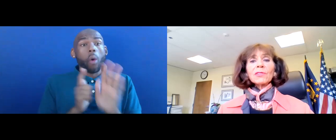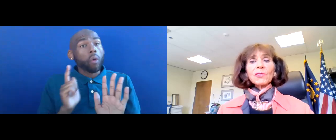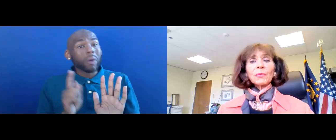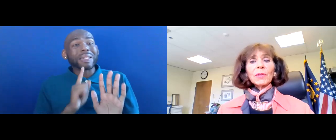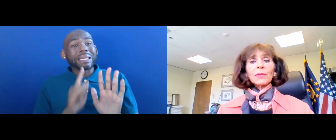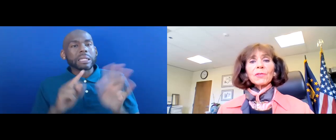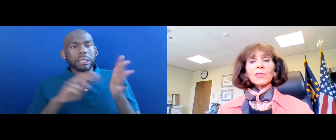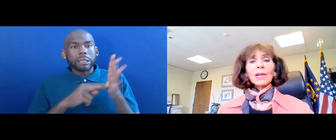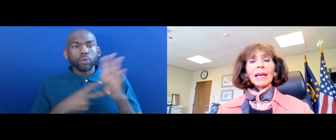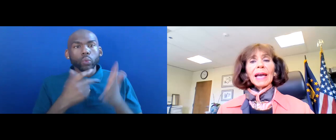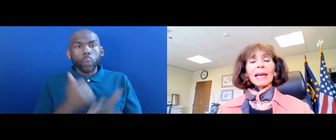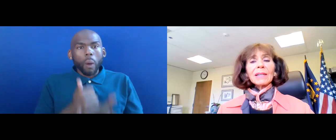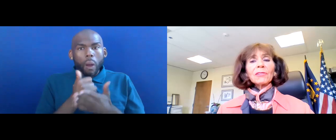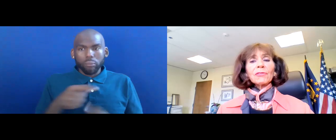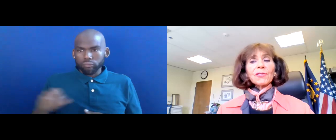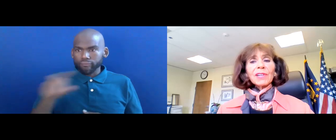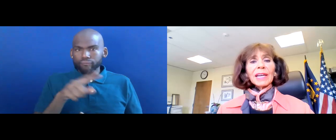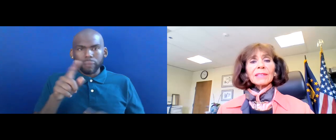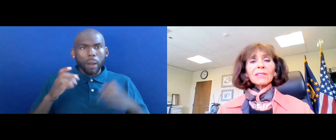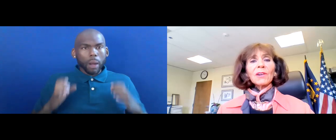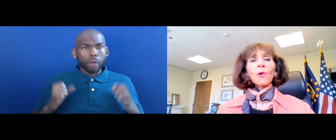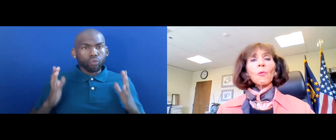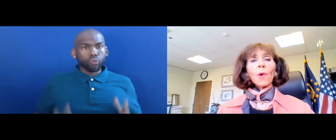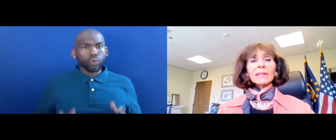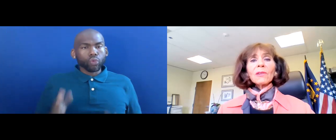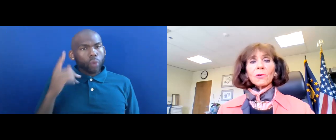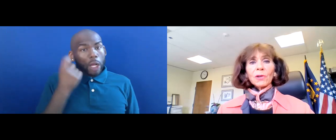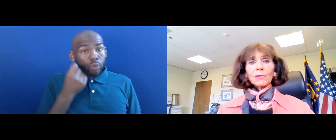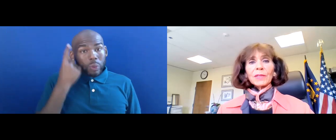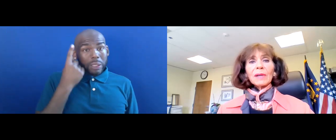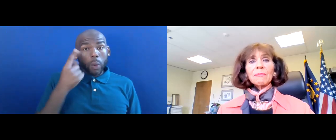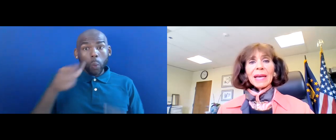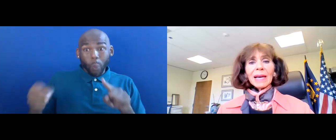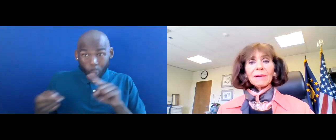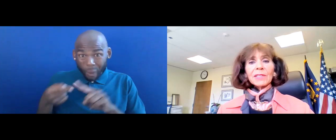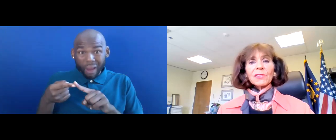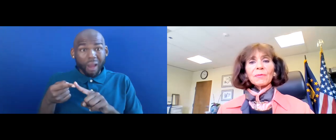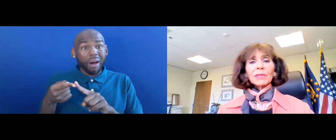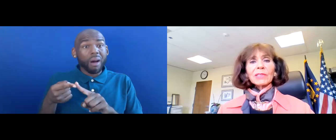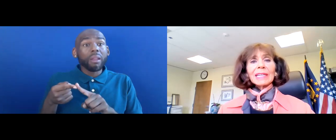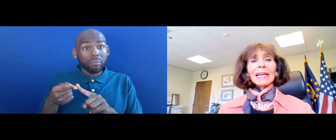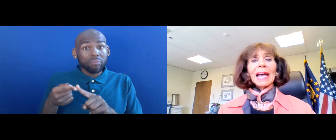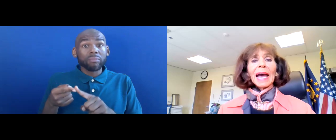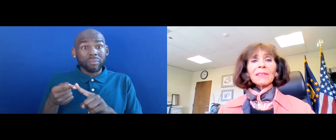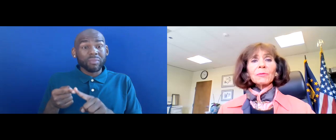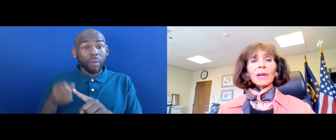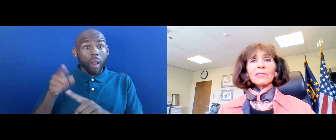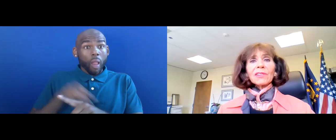CONSUMERS UNDERSTAND WHEN LONG COVID MAY HAVE A DISABILITY AND THE RIGHTS